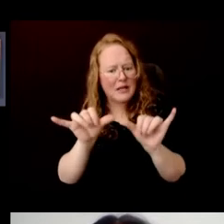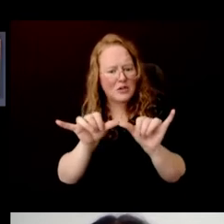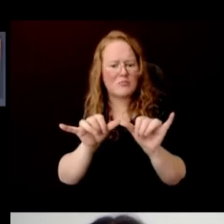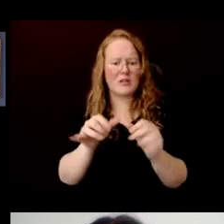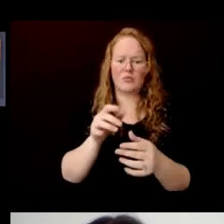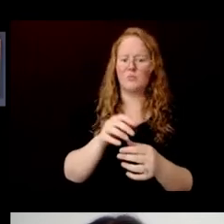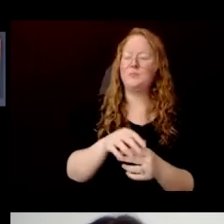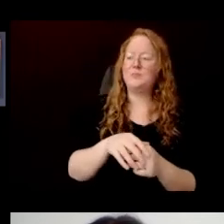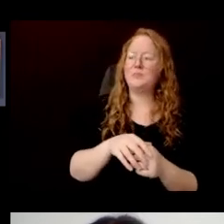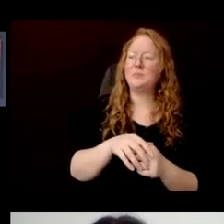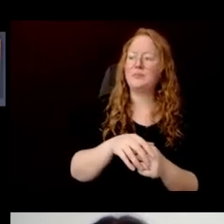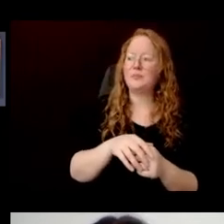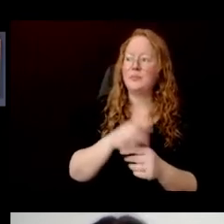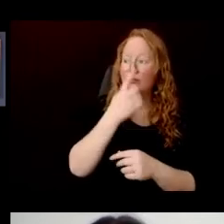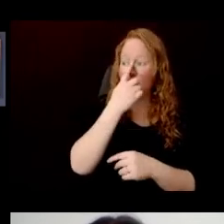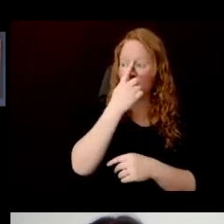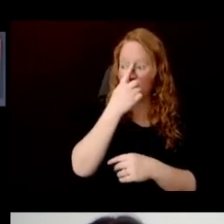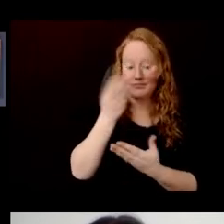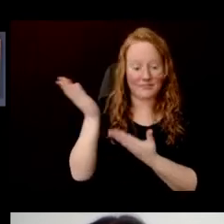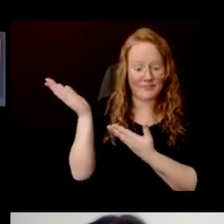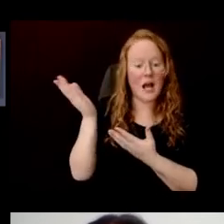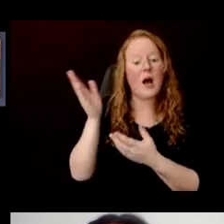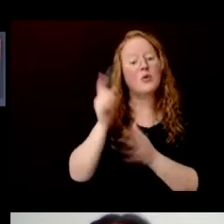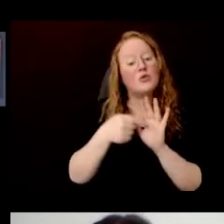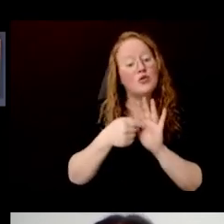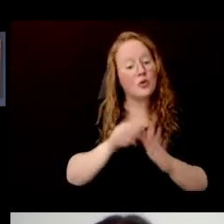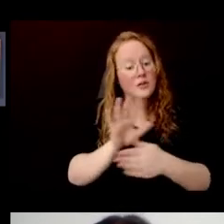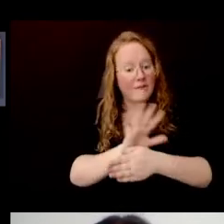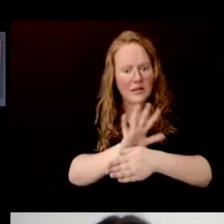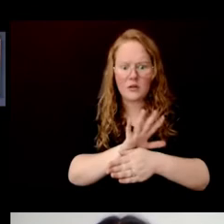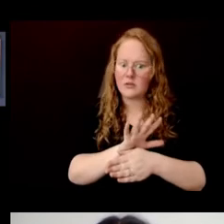Here I am going to show some videos that show the entire paper making process.